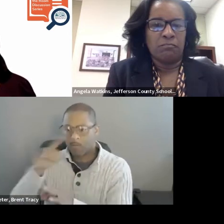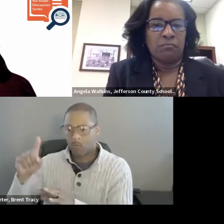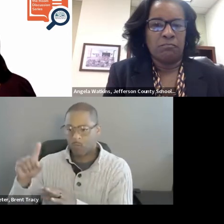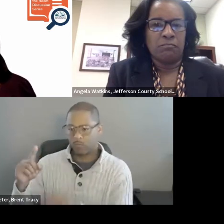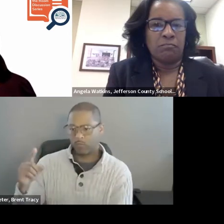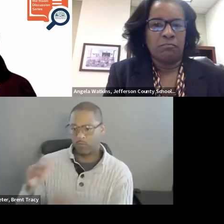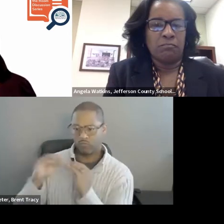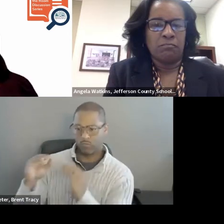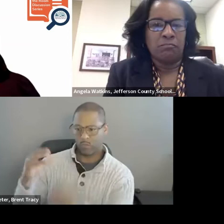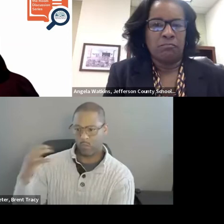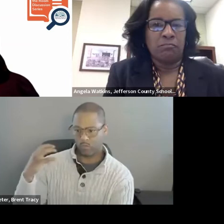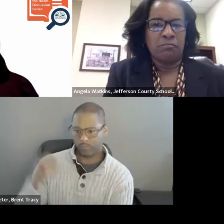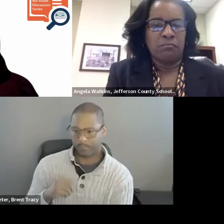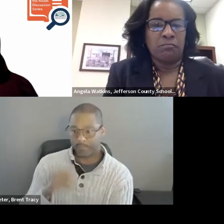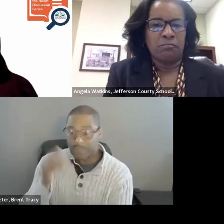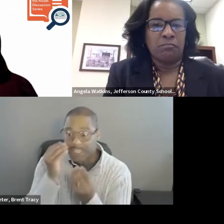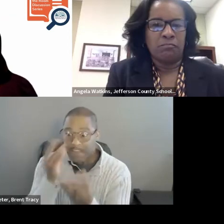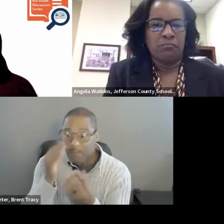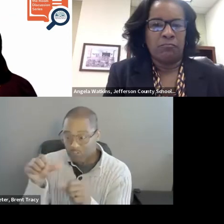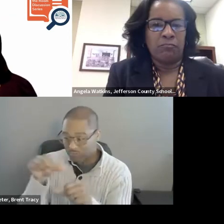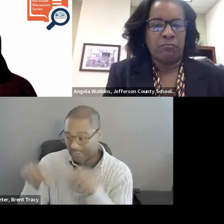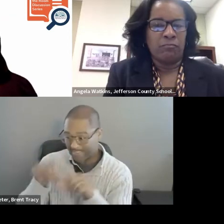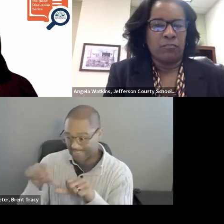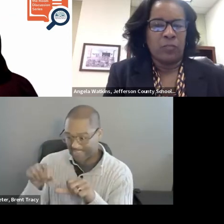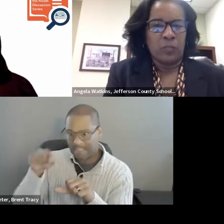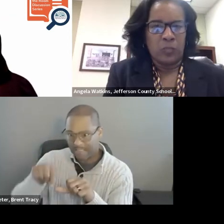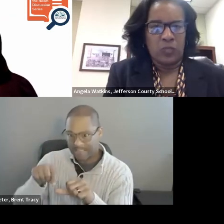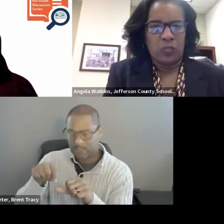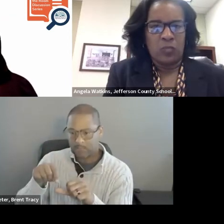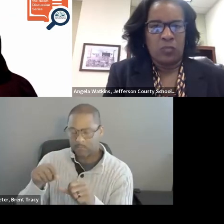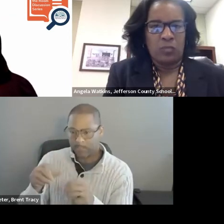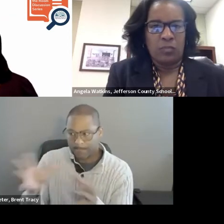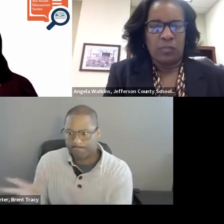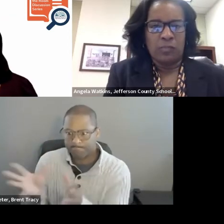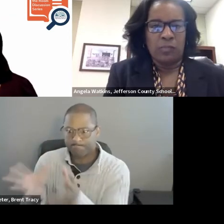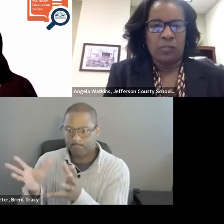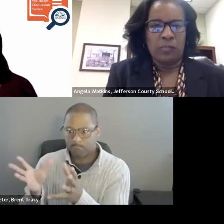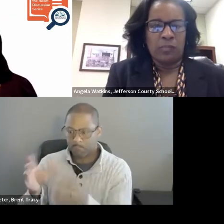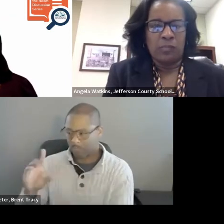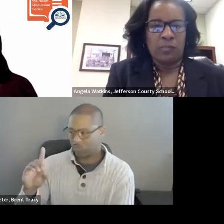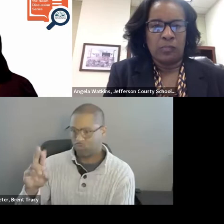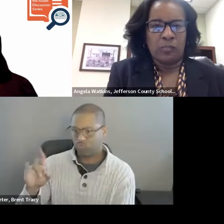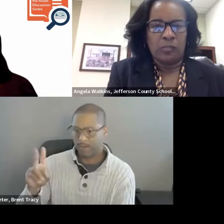that's one of the drivers that we call "A Competency driver" which focuses